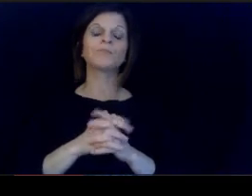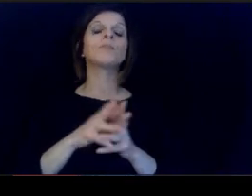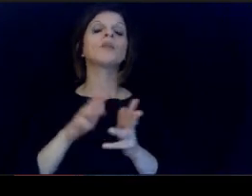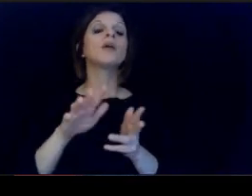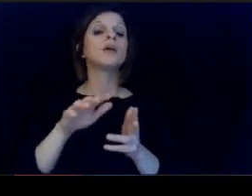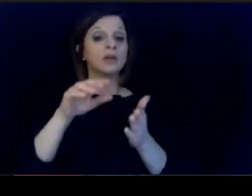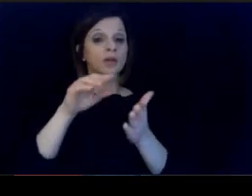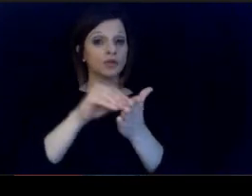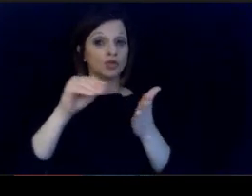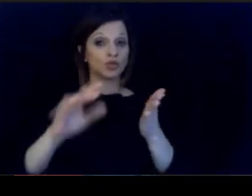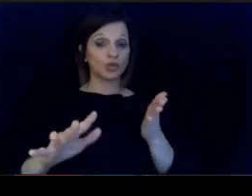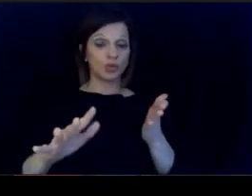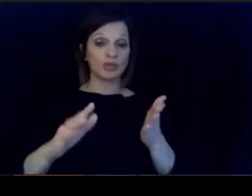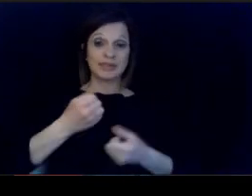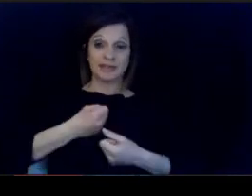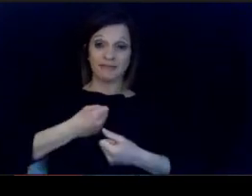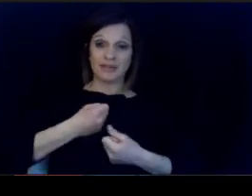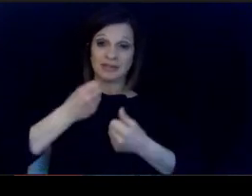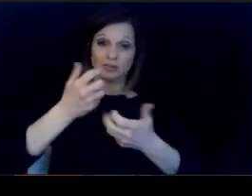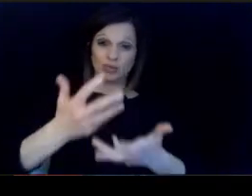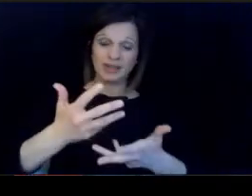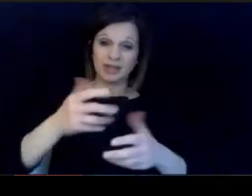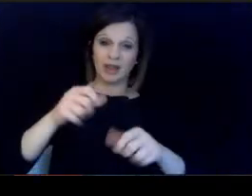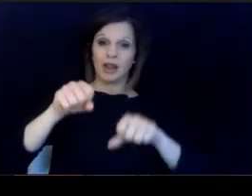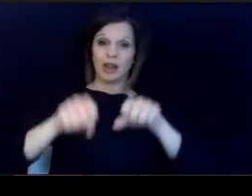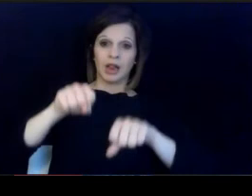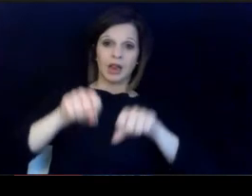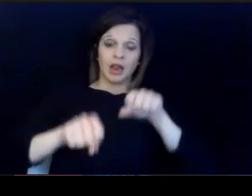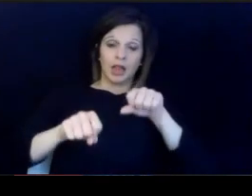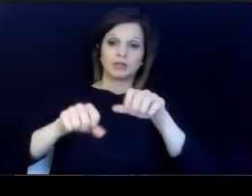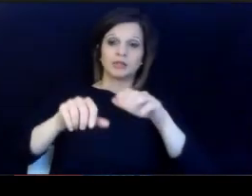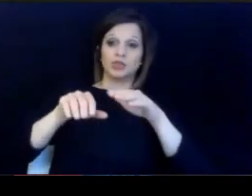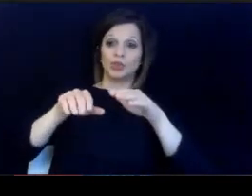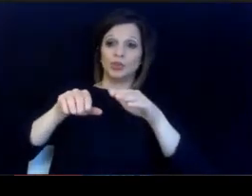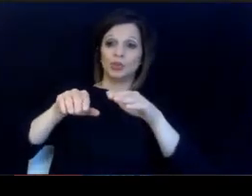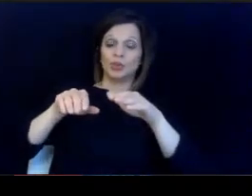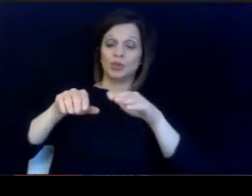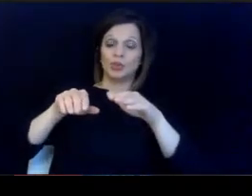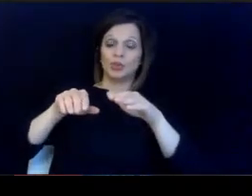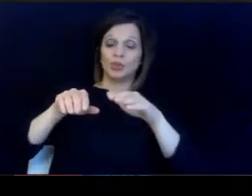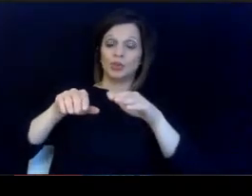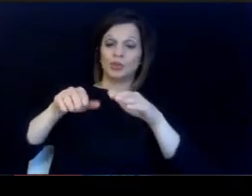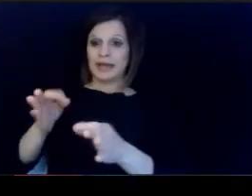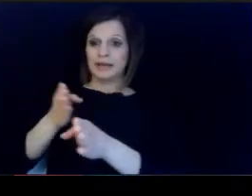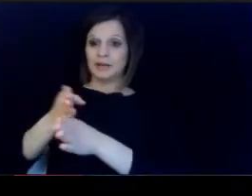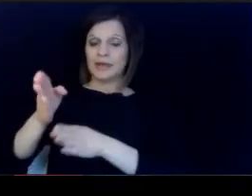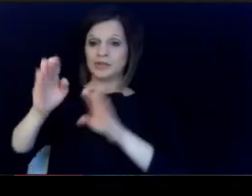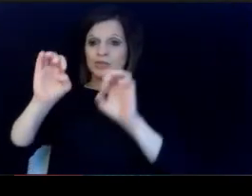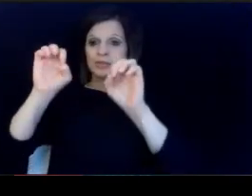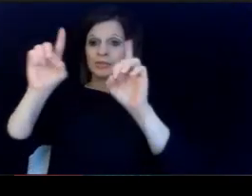Students have expressed reluctant to enter. the teaching profession based on concerns around income.